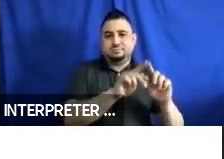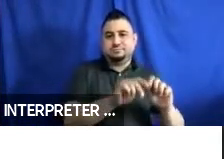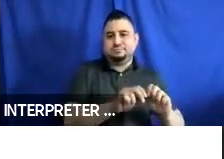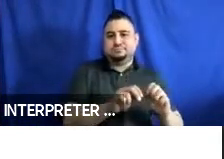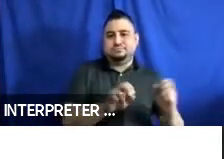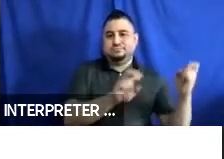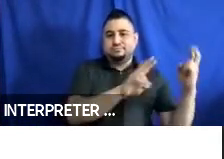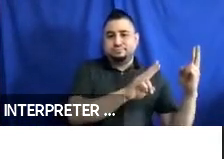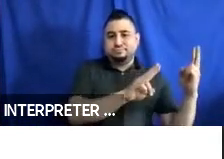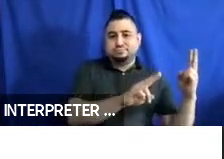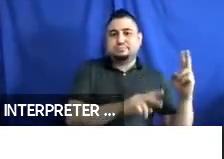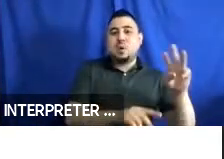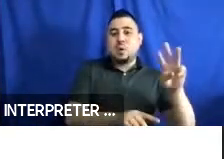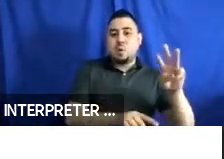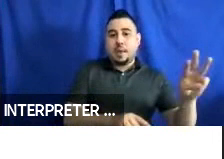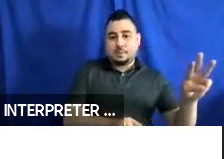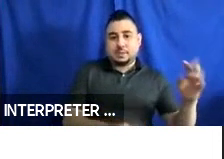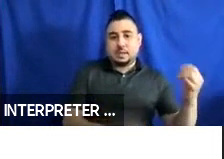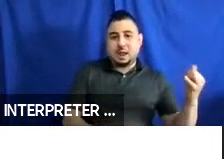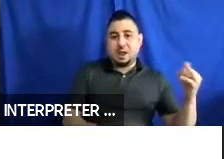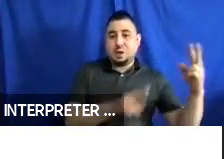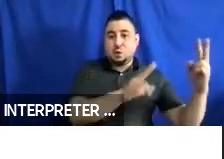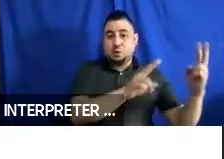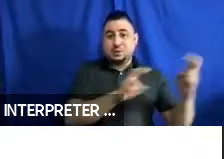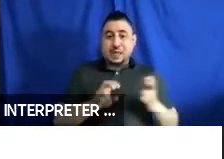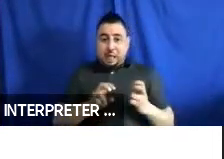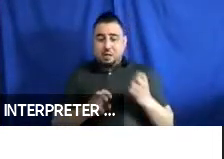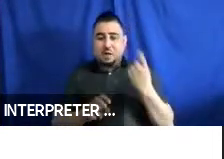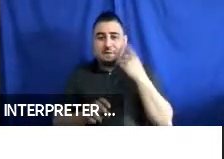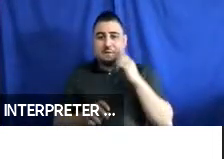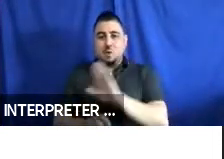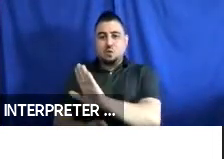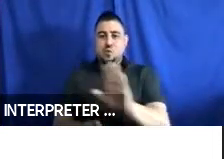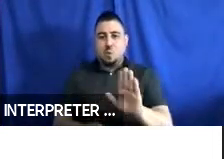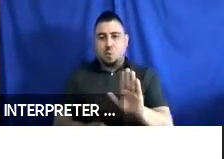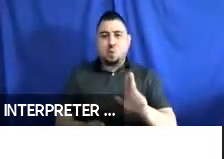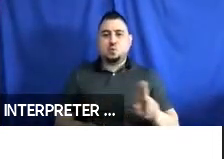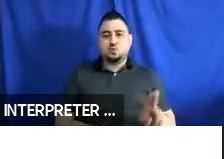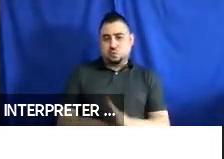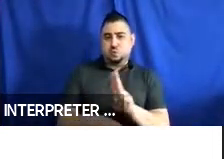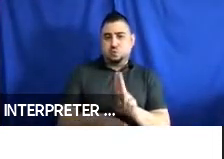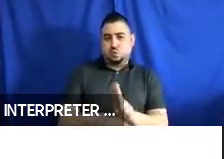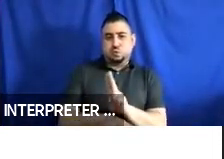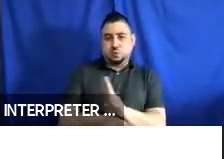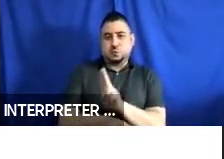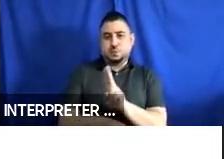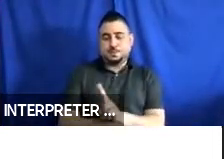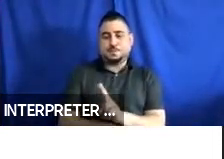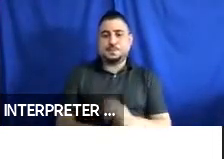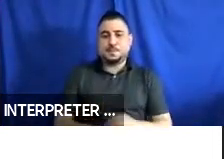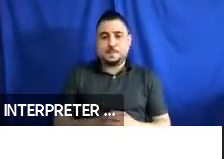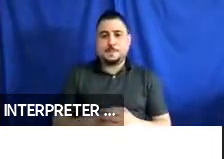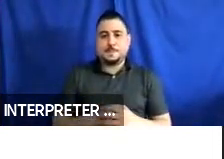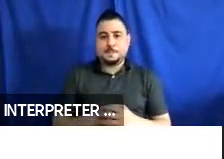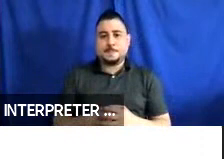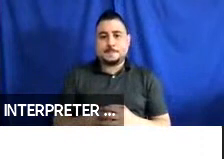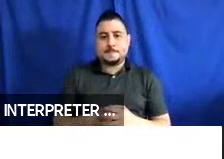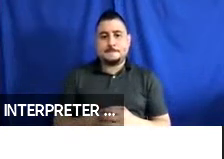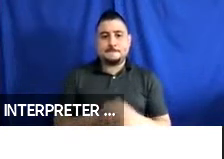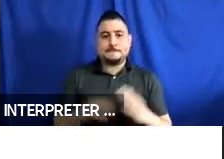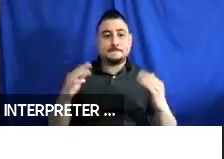to download it for your own use during the meeting or afterwards. Next slide.